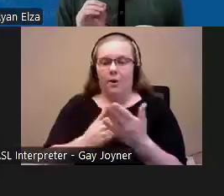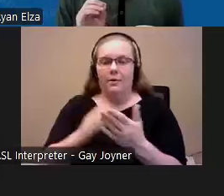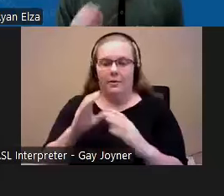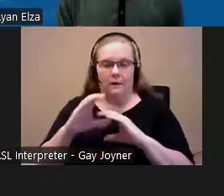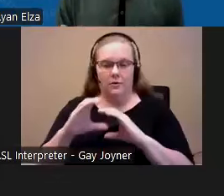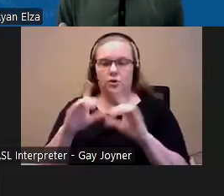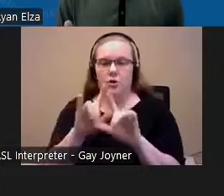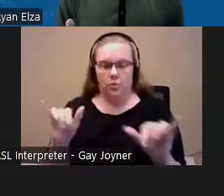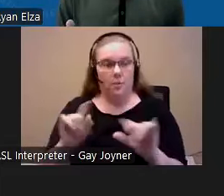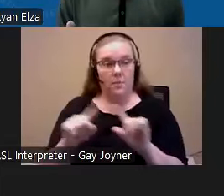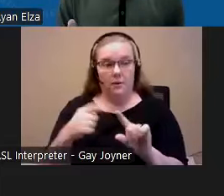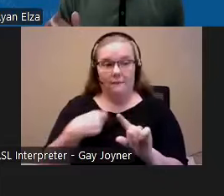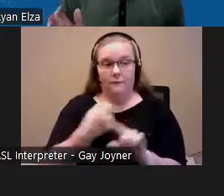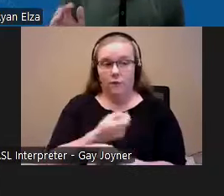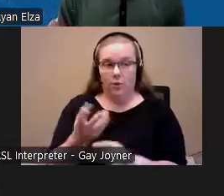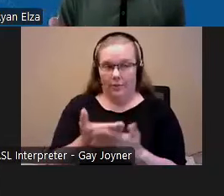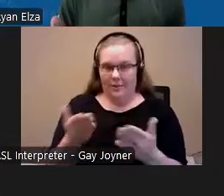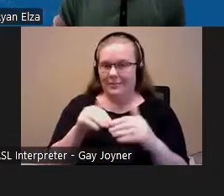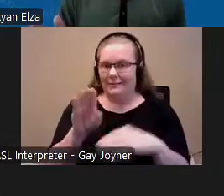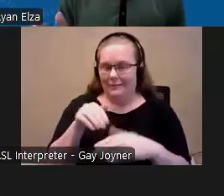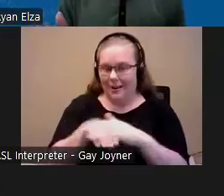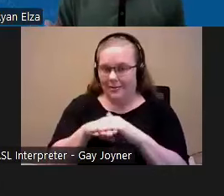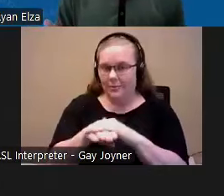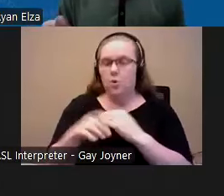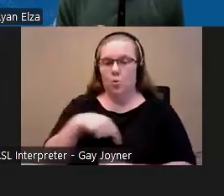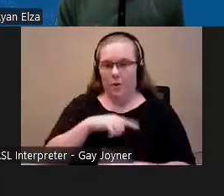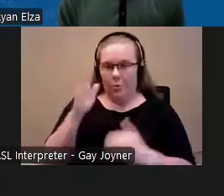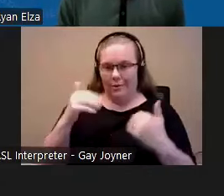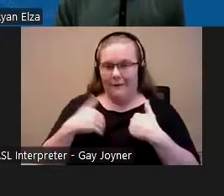And a few notes on excess ability. We will have ASL interpreters pinned throughout the